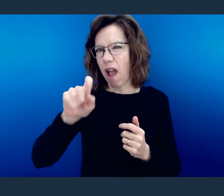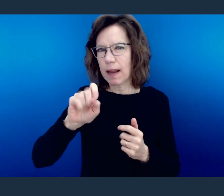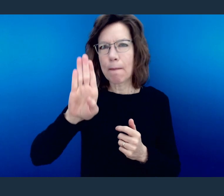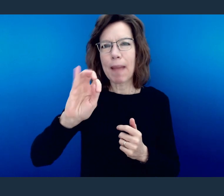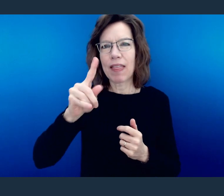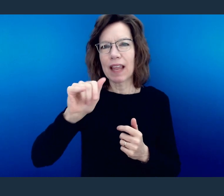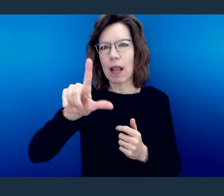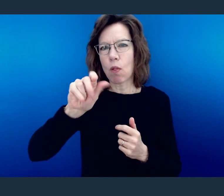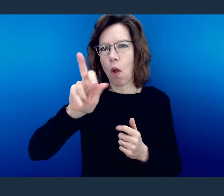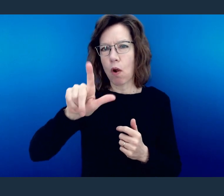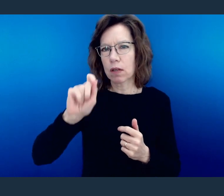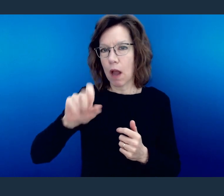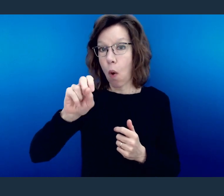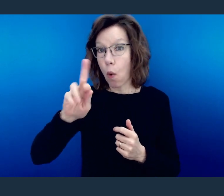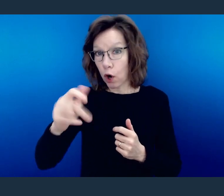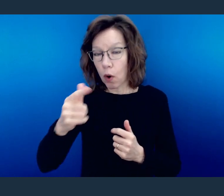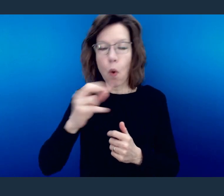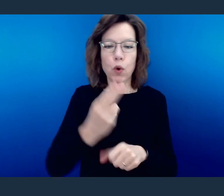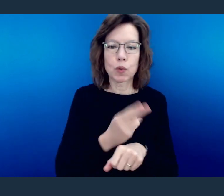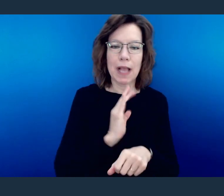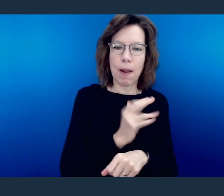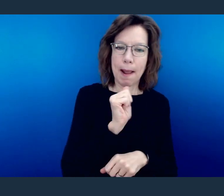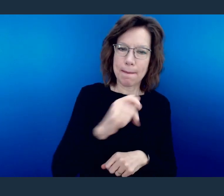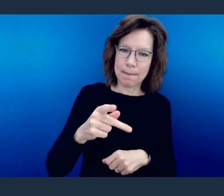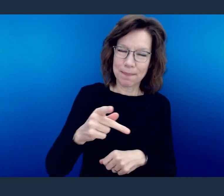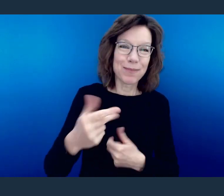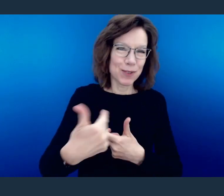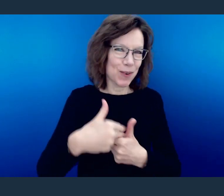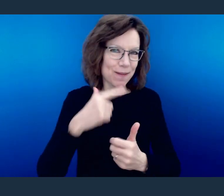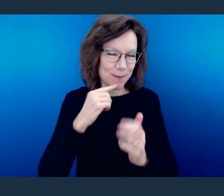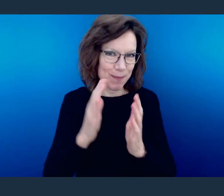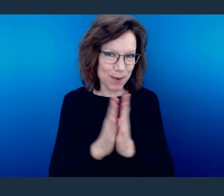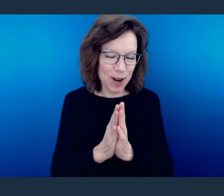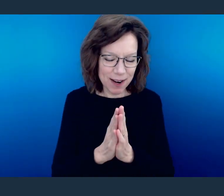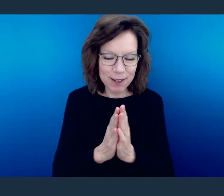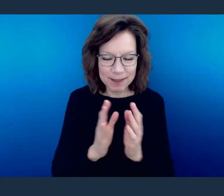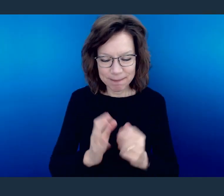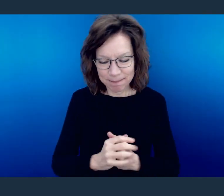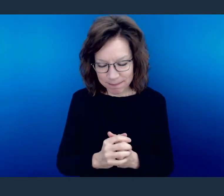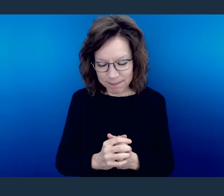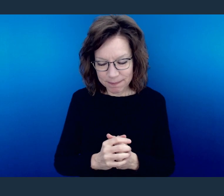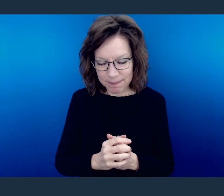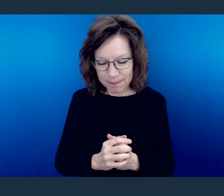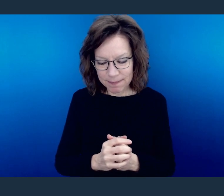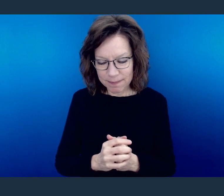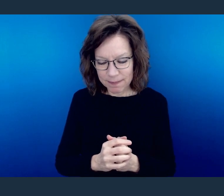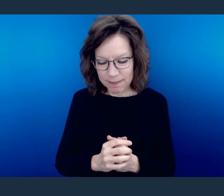or through our app. Please join me in prayer.